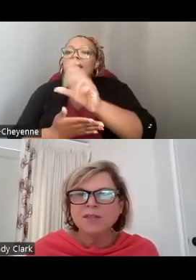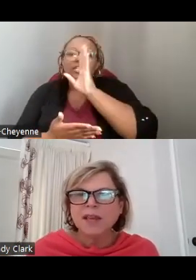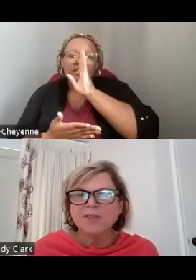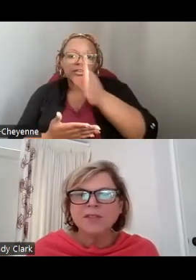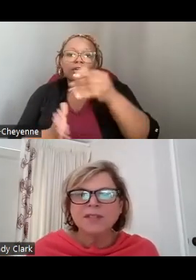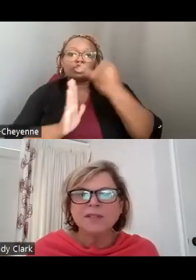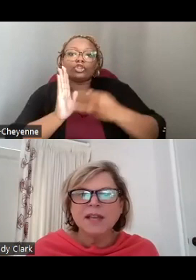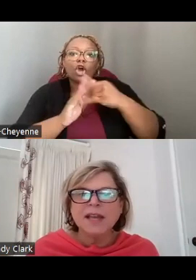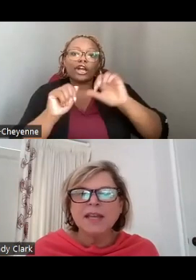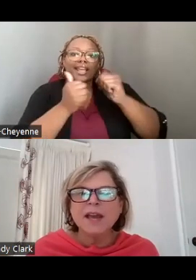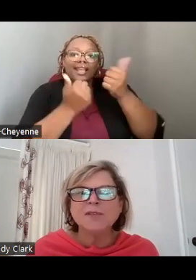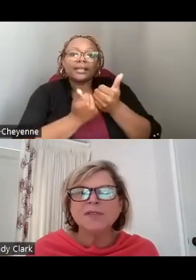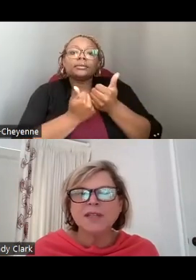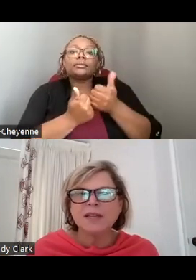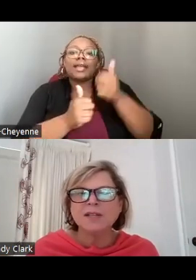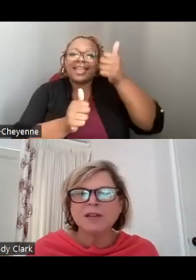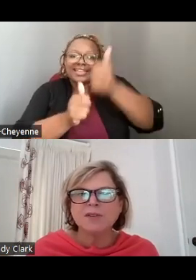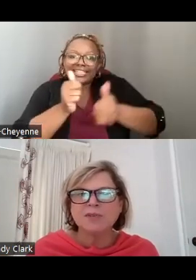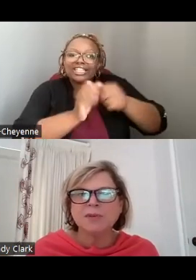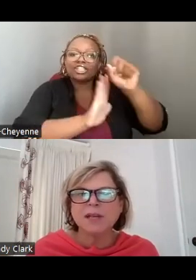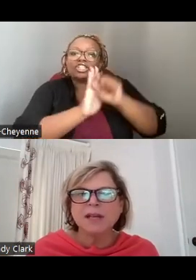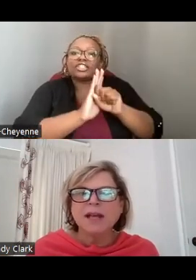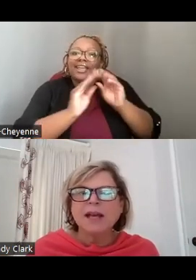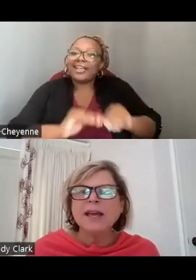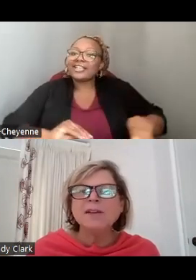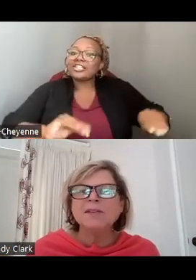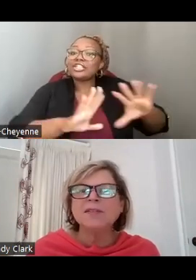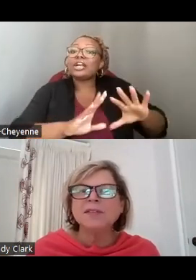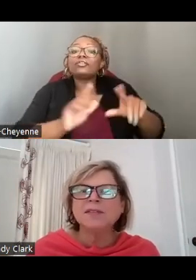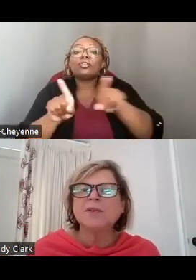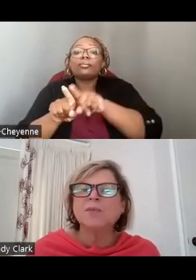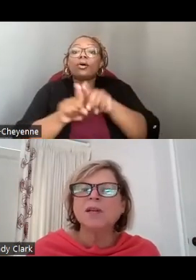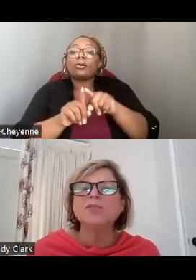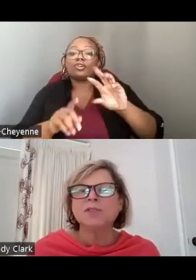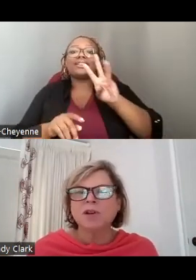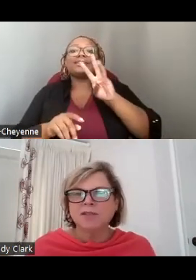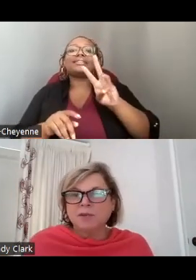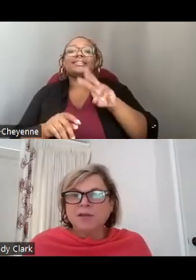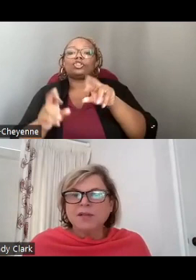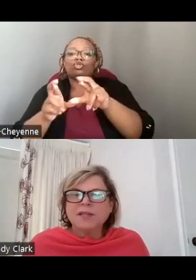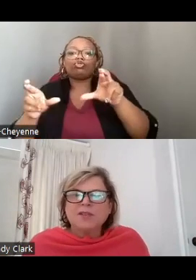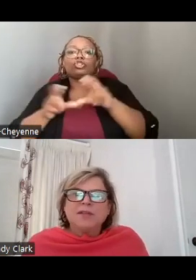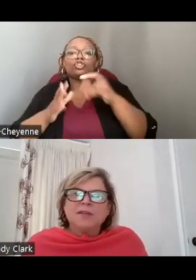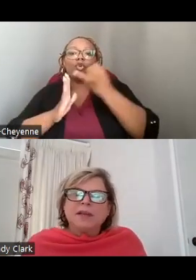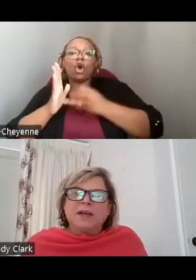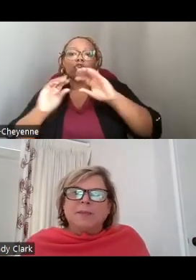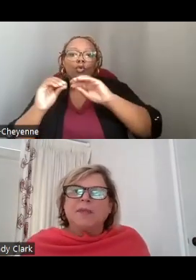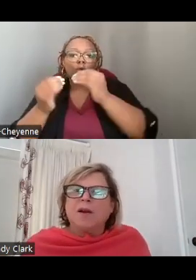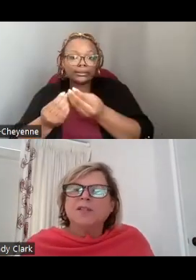ARTS AGENCIES IN EVERY STATE AND TERRITORY, AND THE SIX REGIONAL ARTS ORGANIZATIONS - ARTS